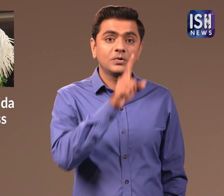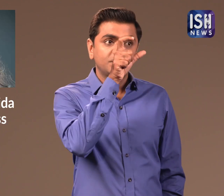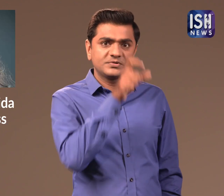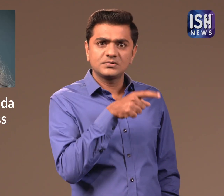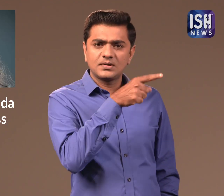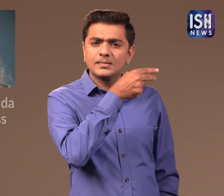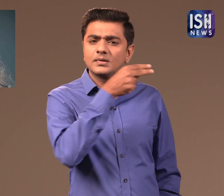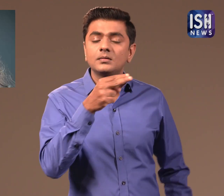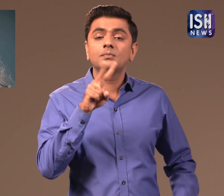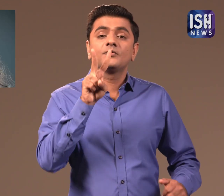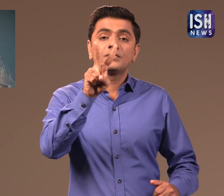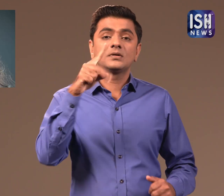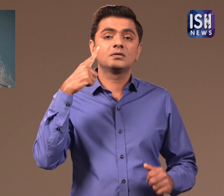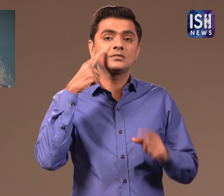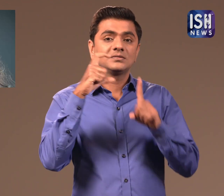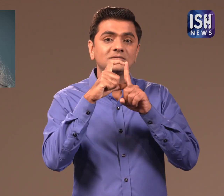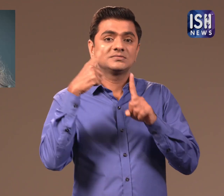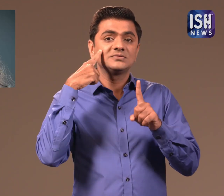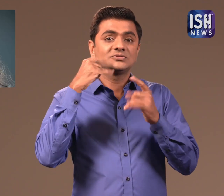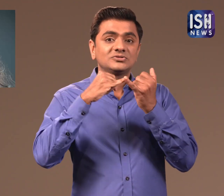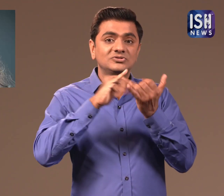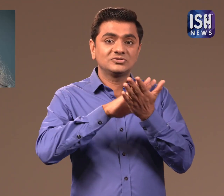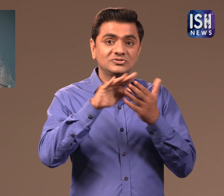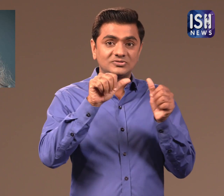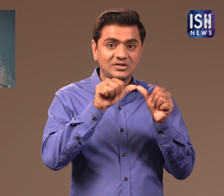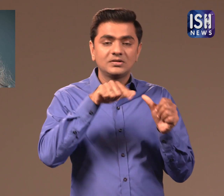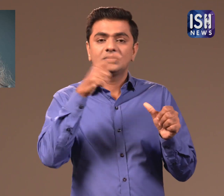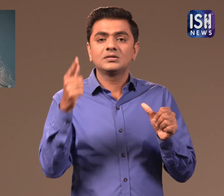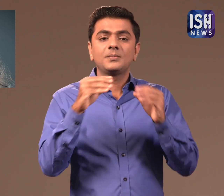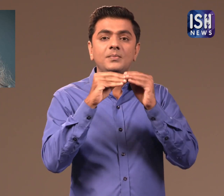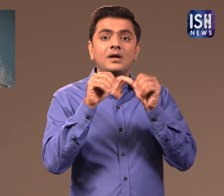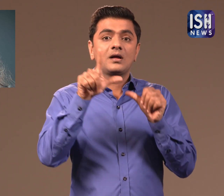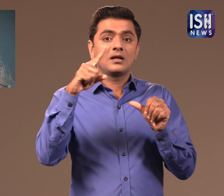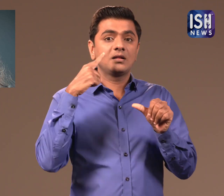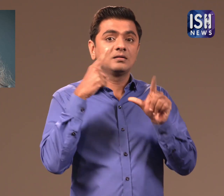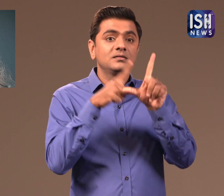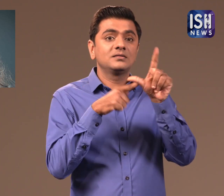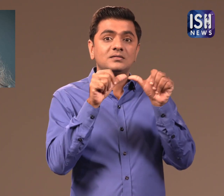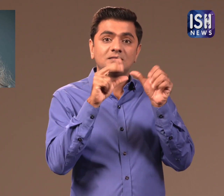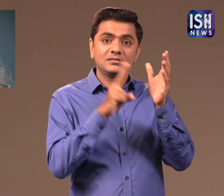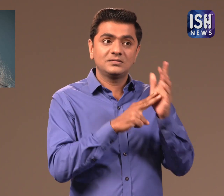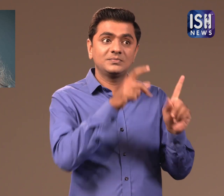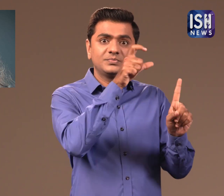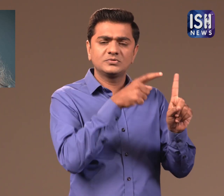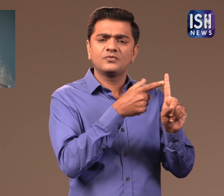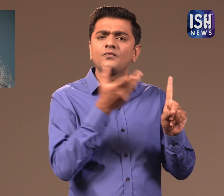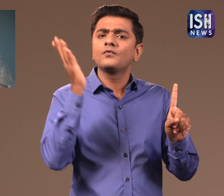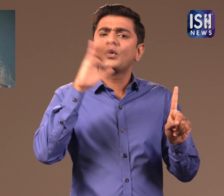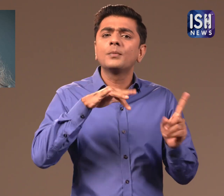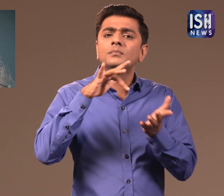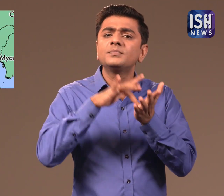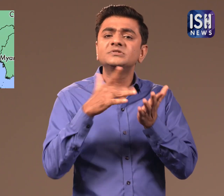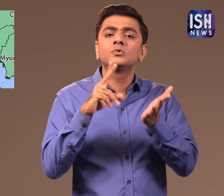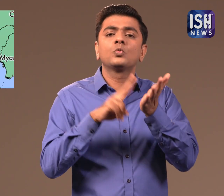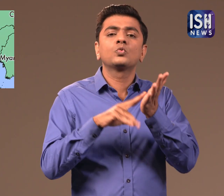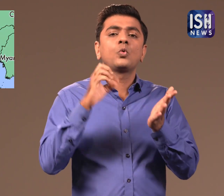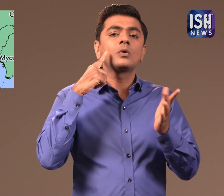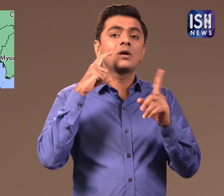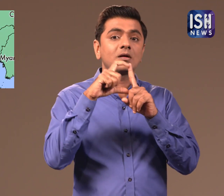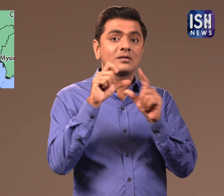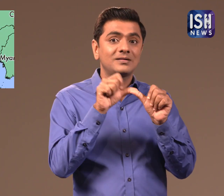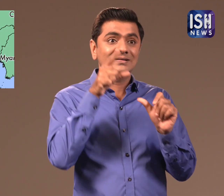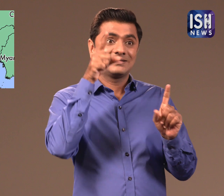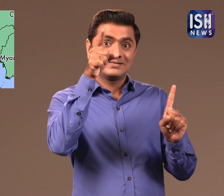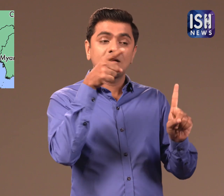Vidisha Baliyan from Noida